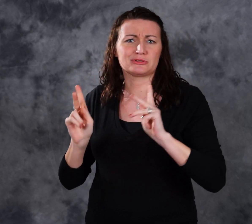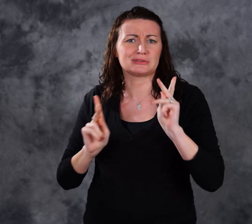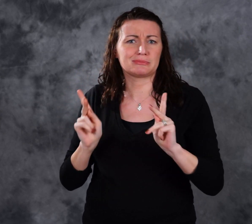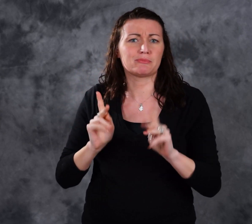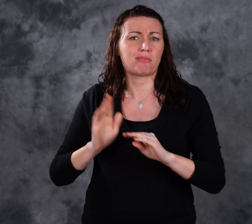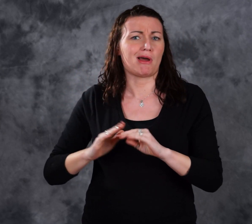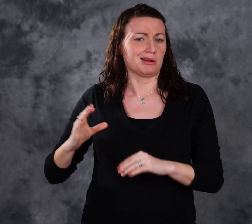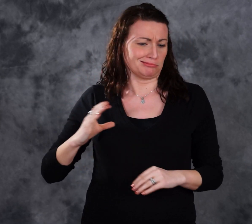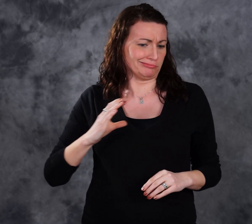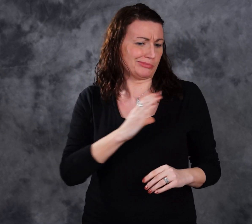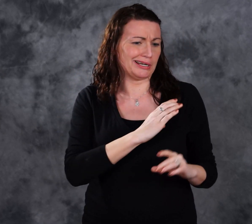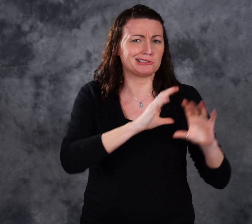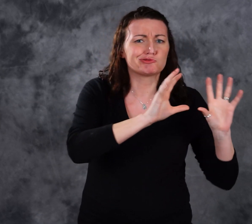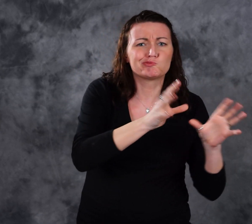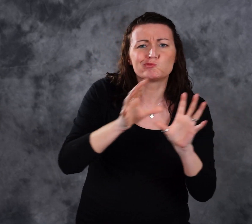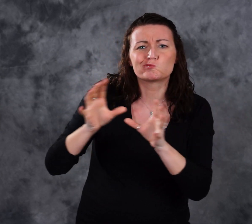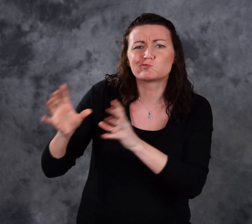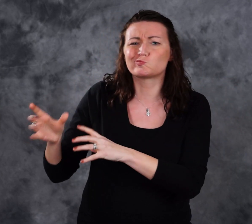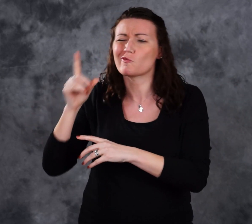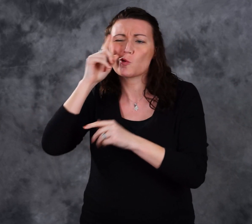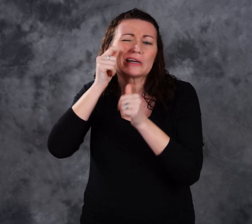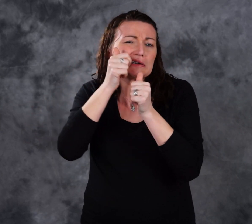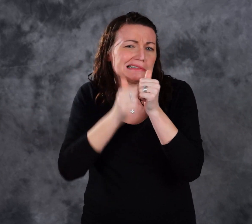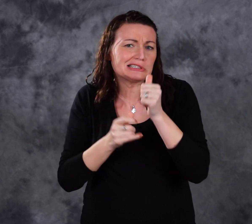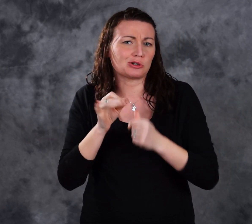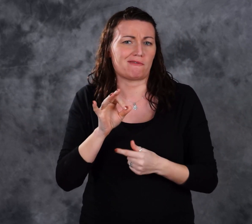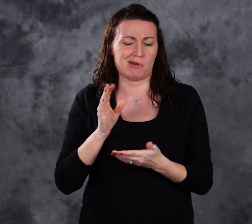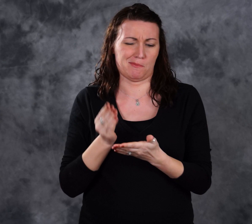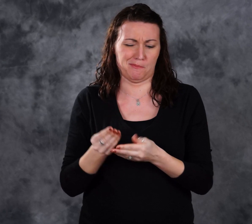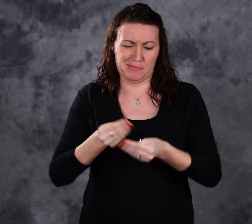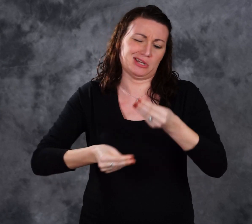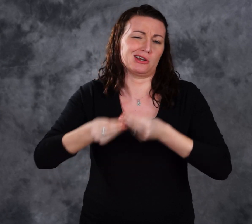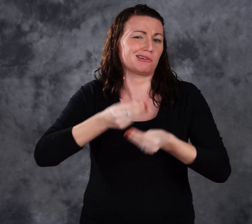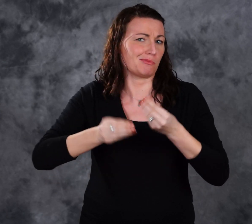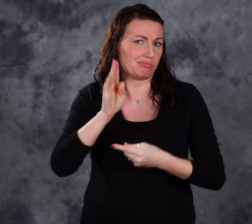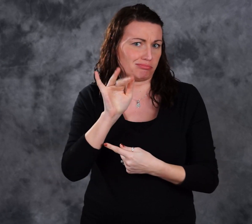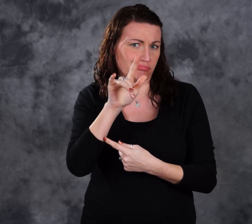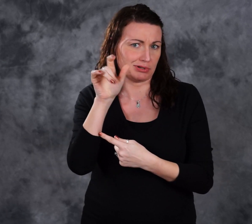to sit on conference committees for each of the budget bills.